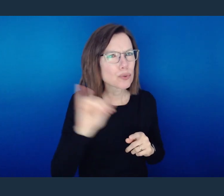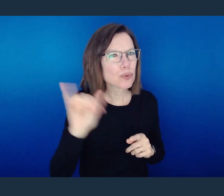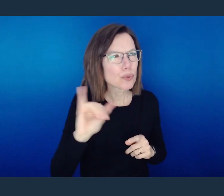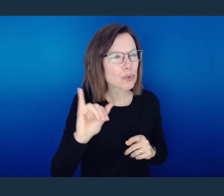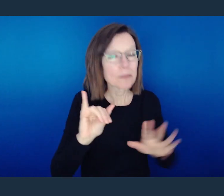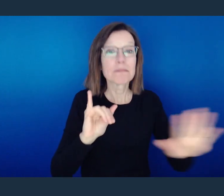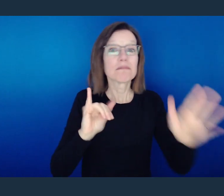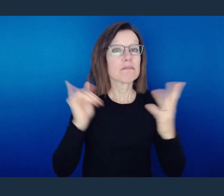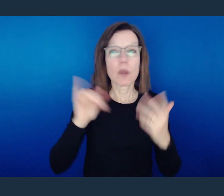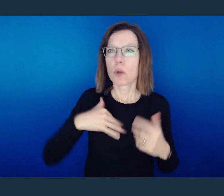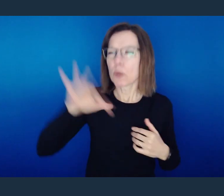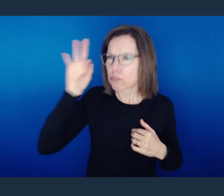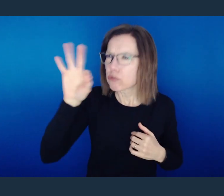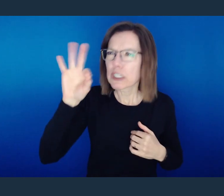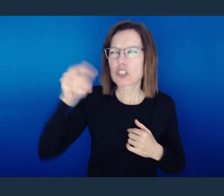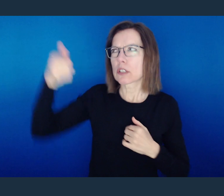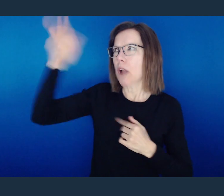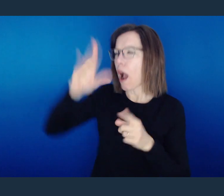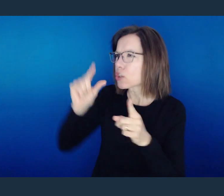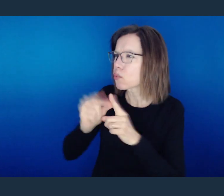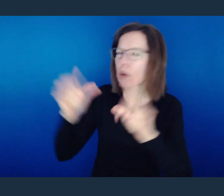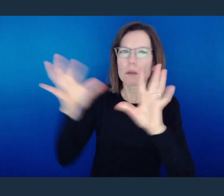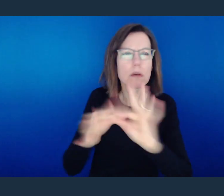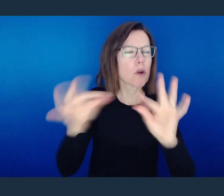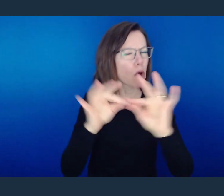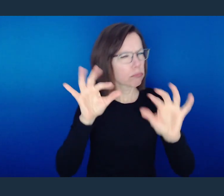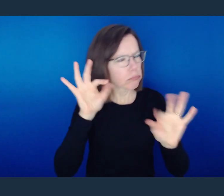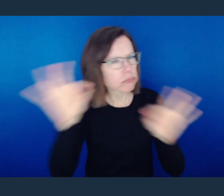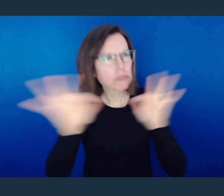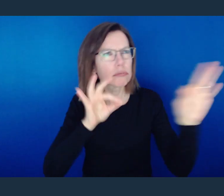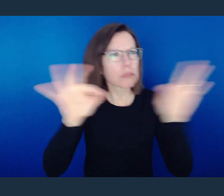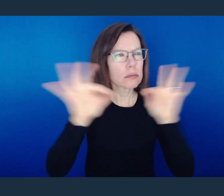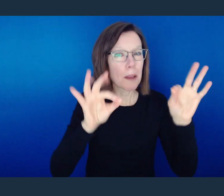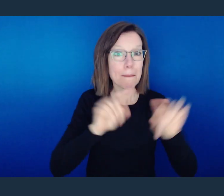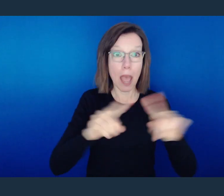when I see it in pastors, where we teach and we preach the word of God, but as of late,